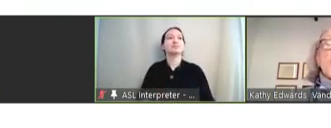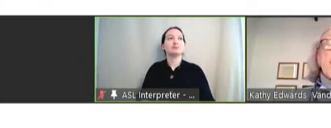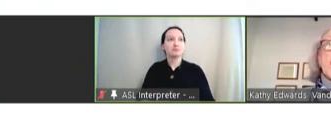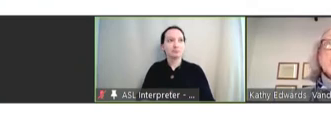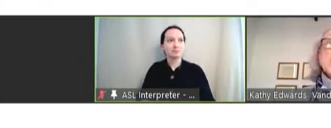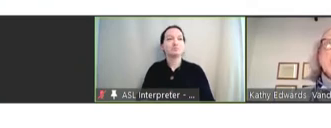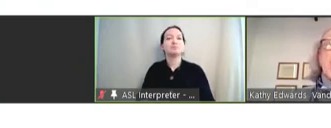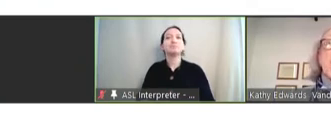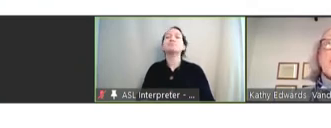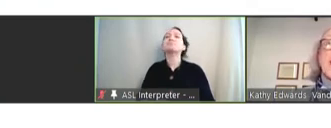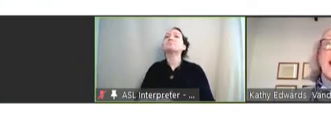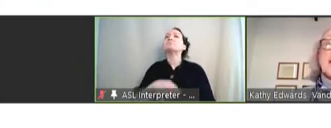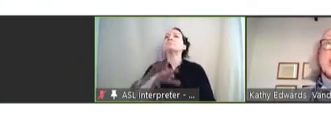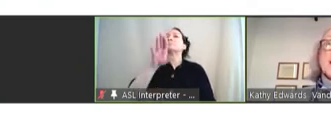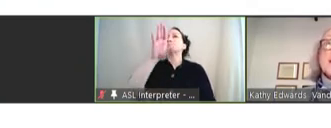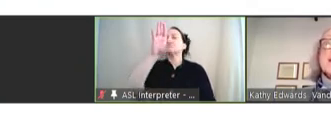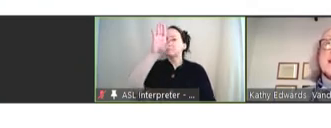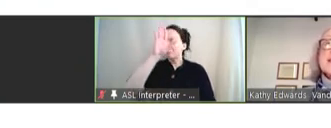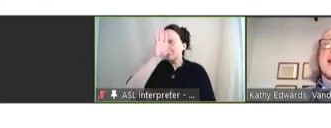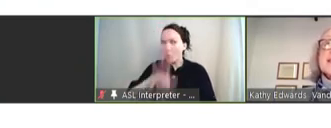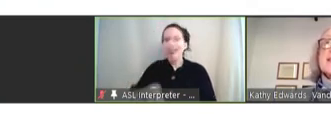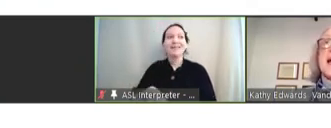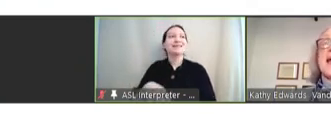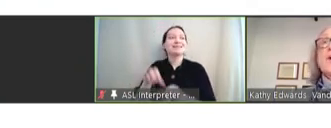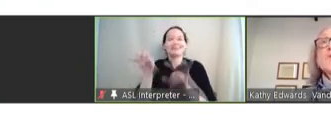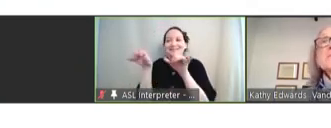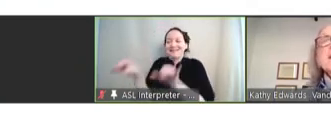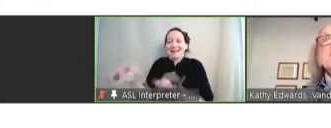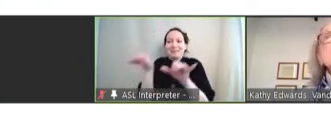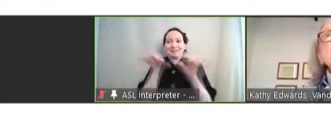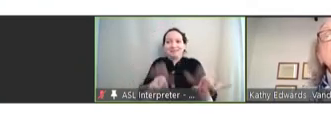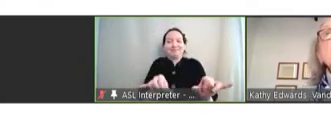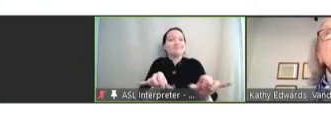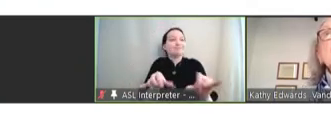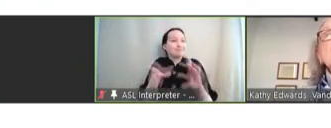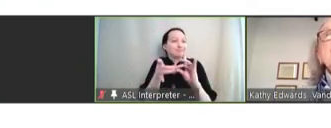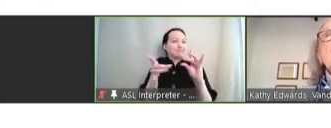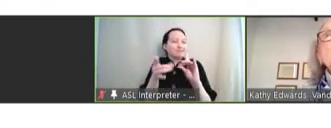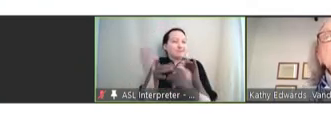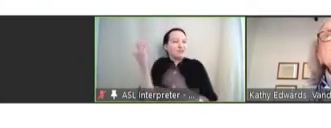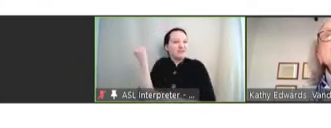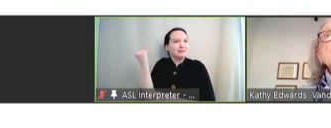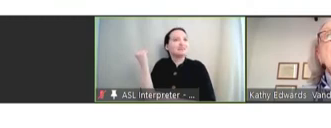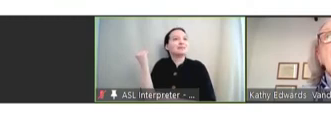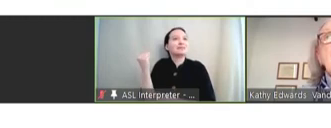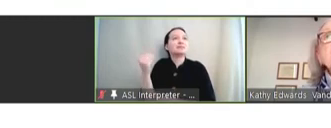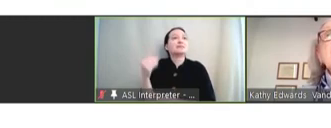We also know that just as it was mentioned earlier that we do have